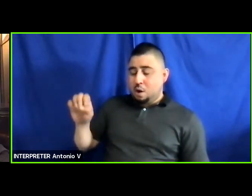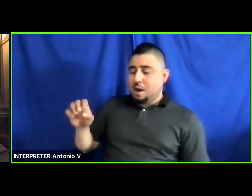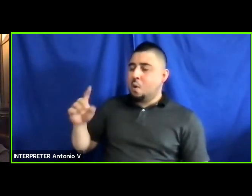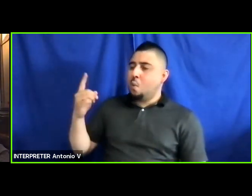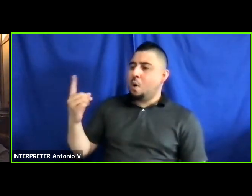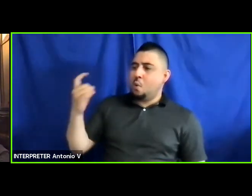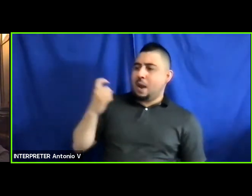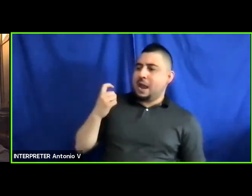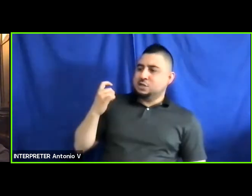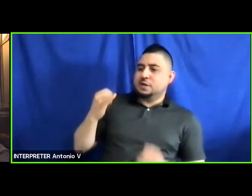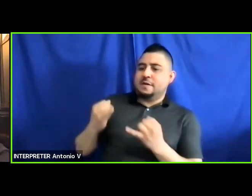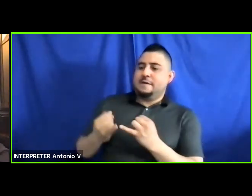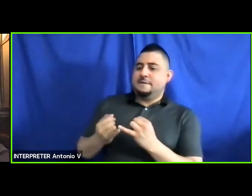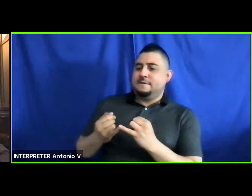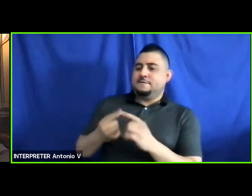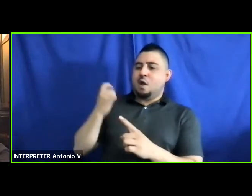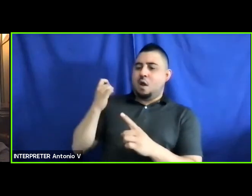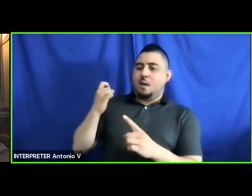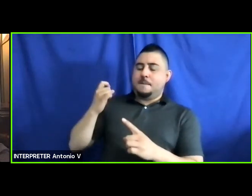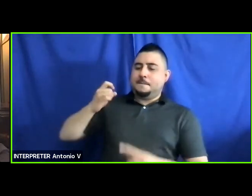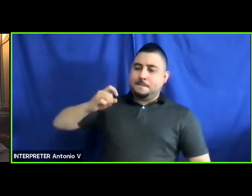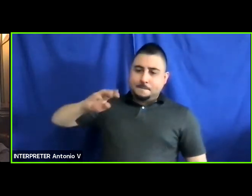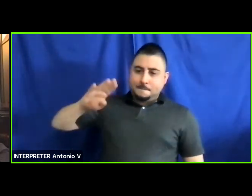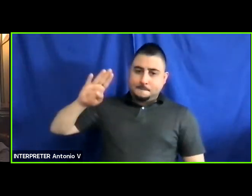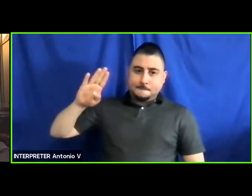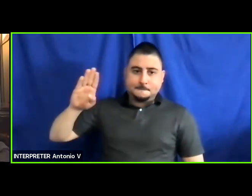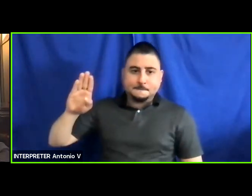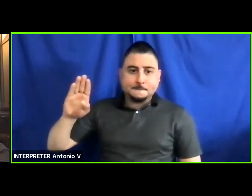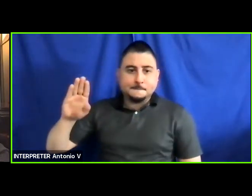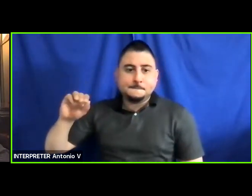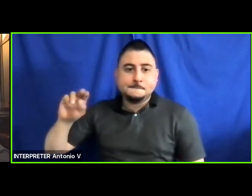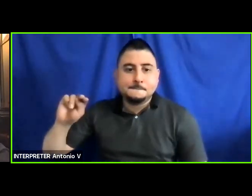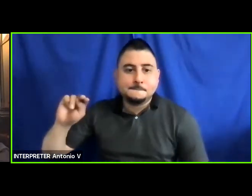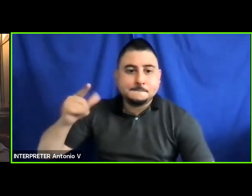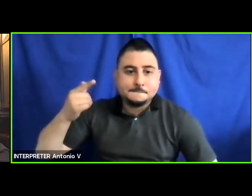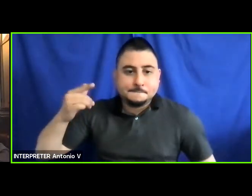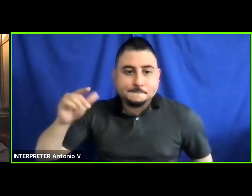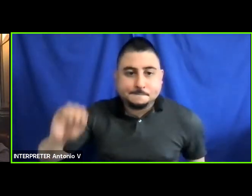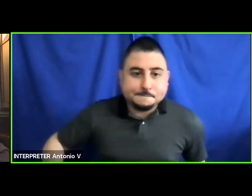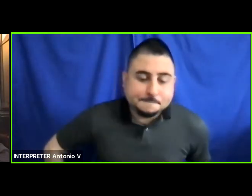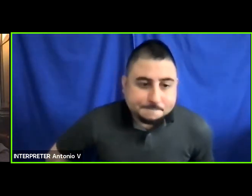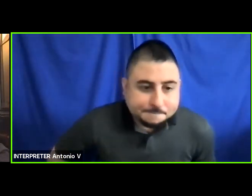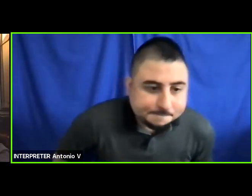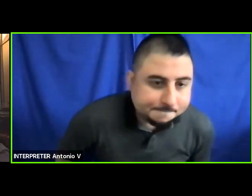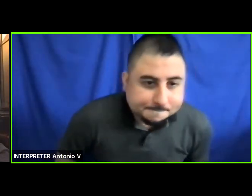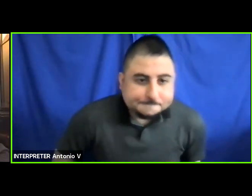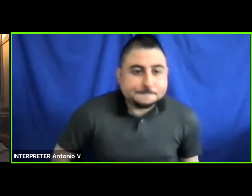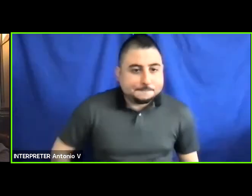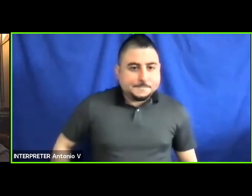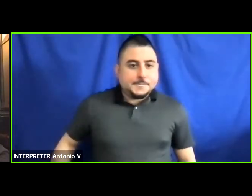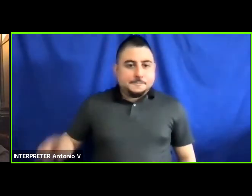from Bong D., who has a second question. So, Tim?